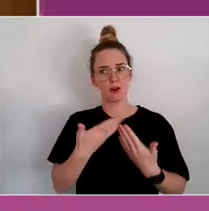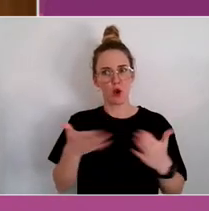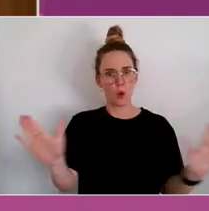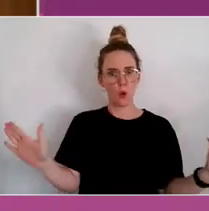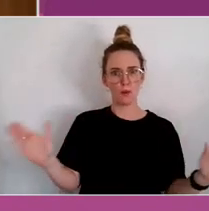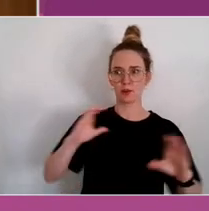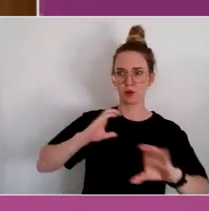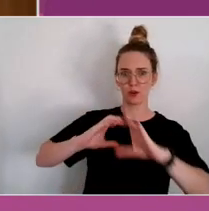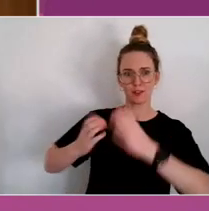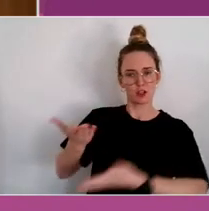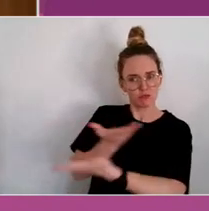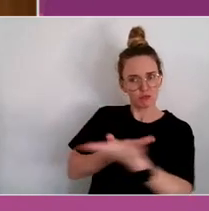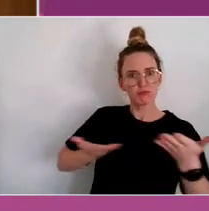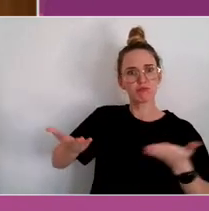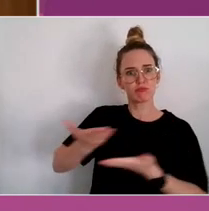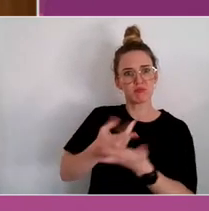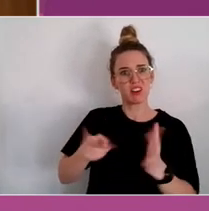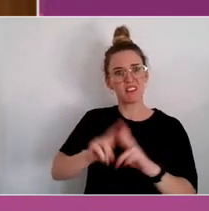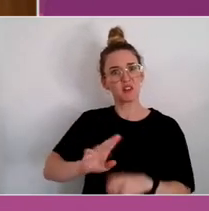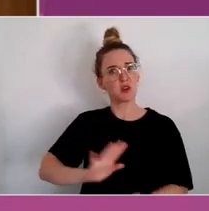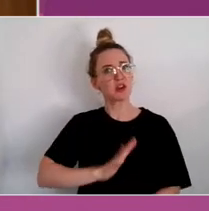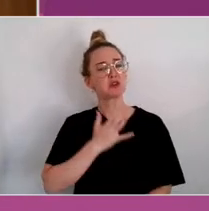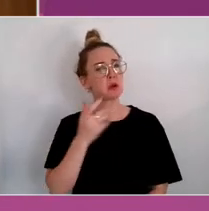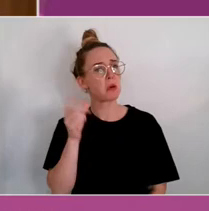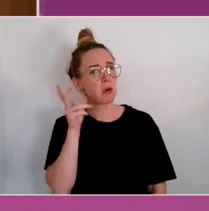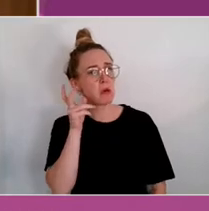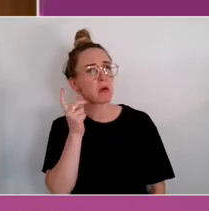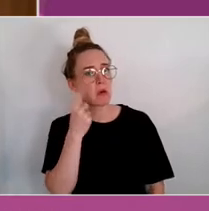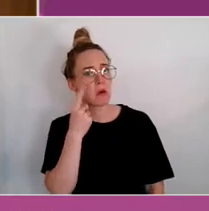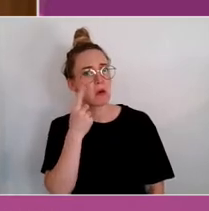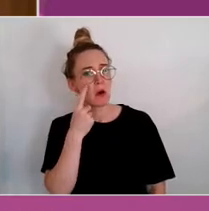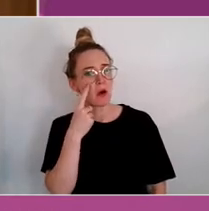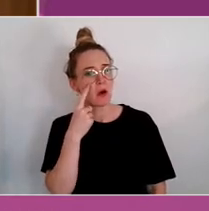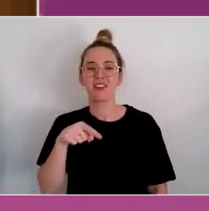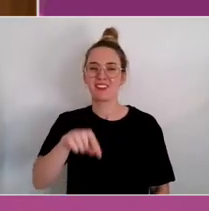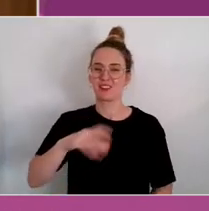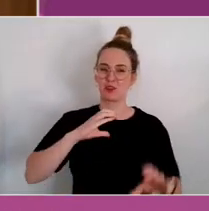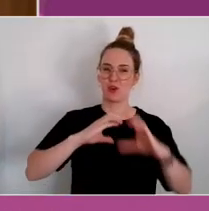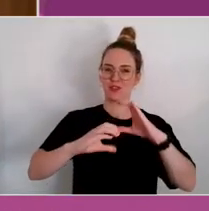interest, because we need this conversation to be wide and to be robust, the series of